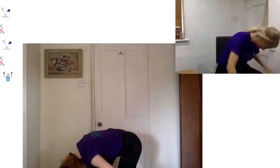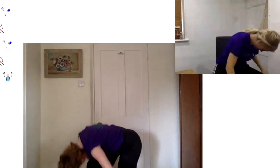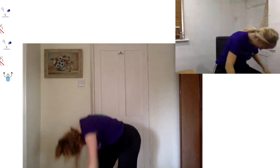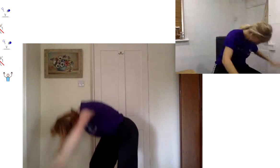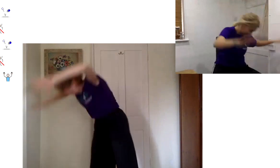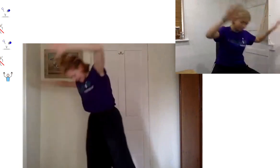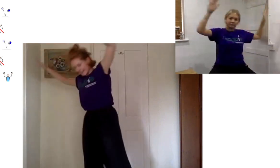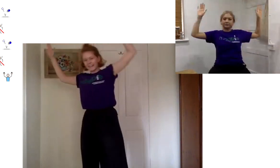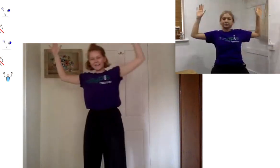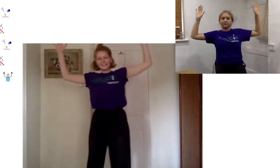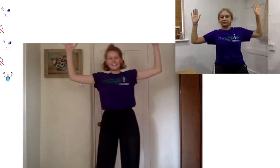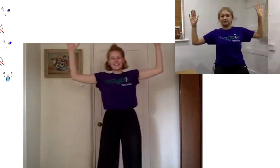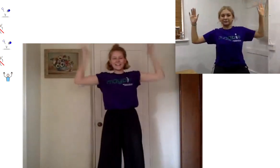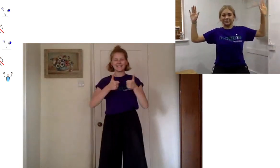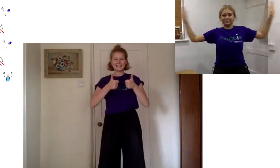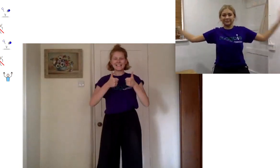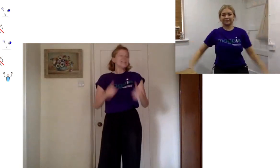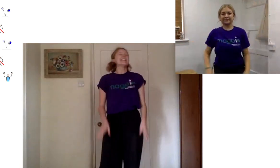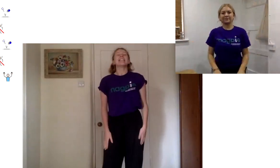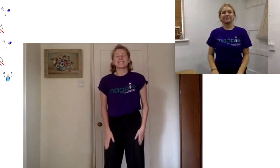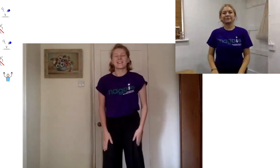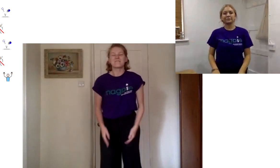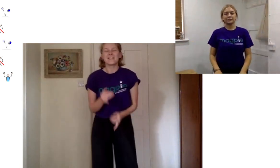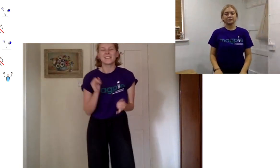fantastic kids let's go with